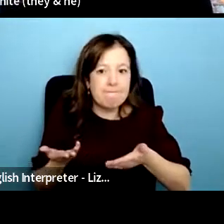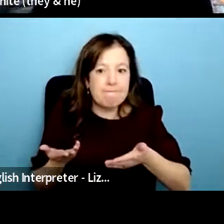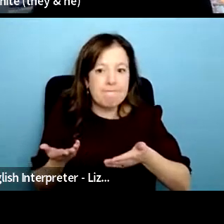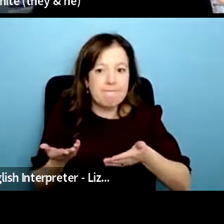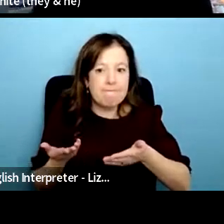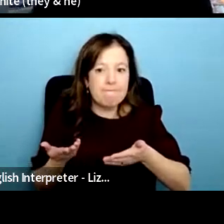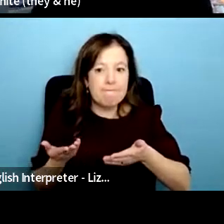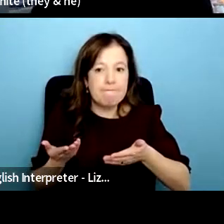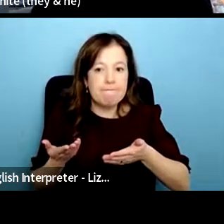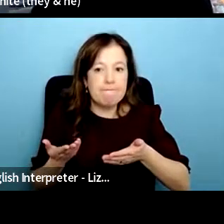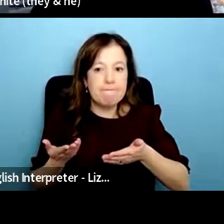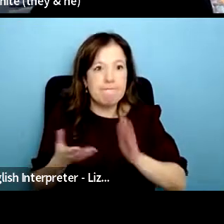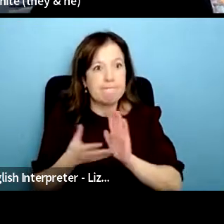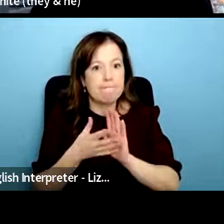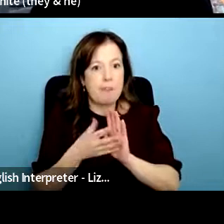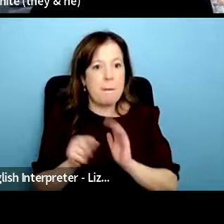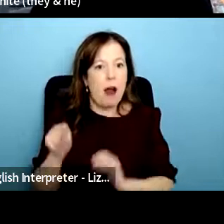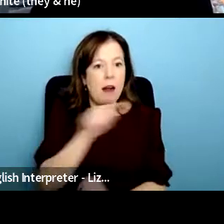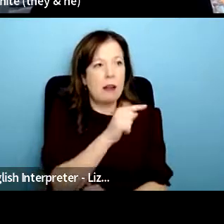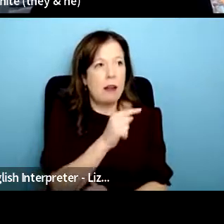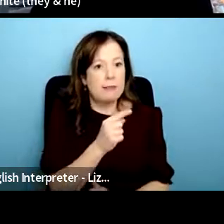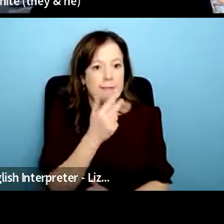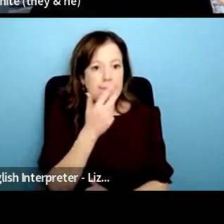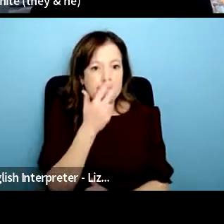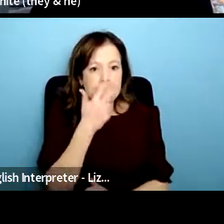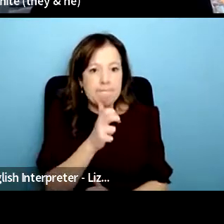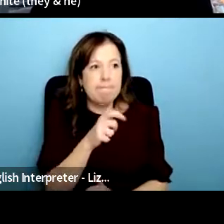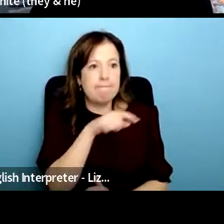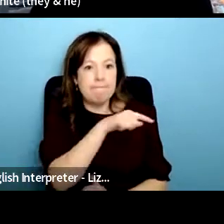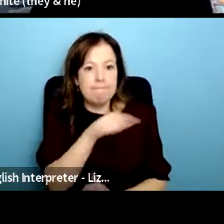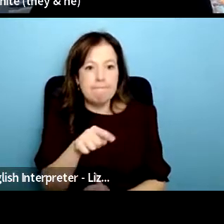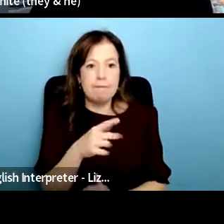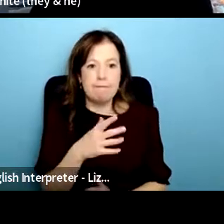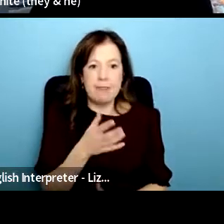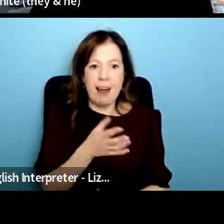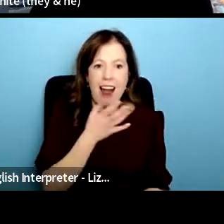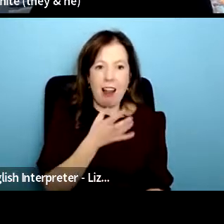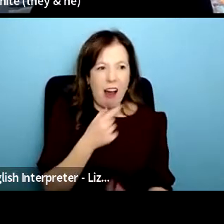models that most nightlife relies on alcohol sales to work and we were trying to be sober